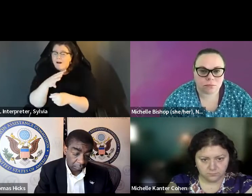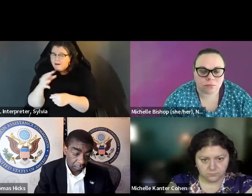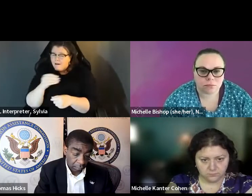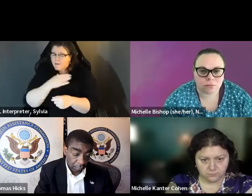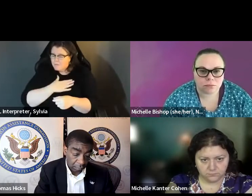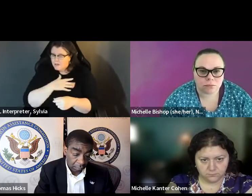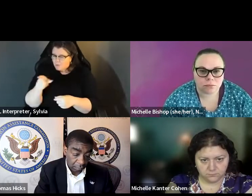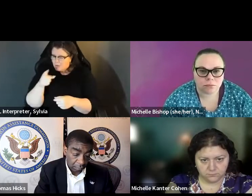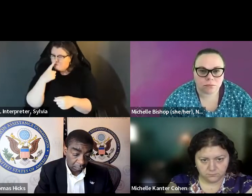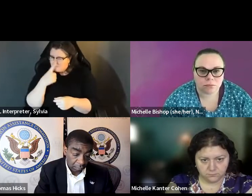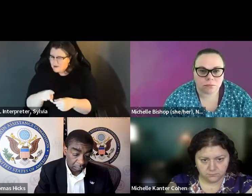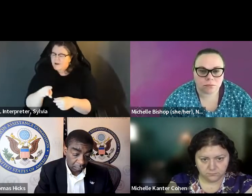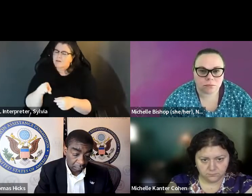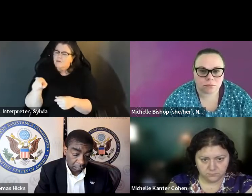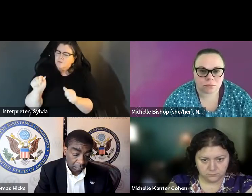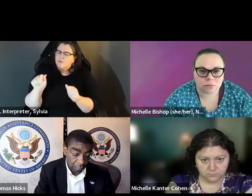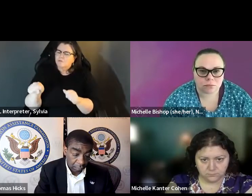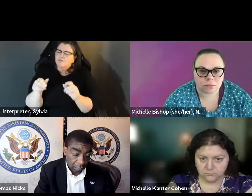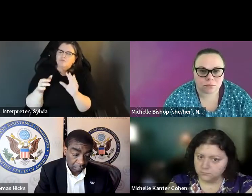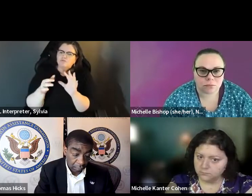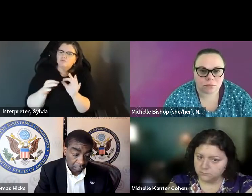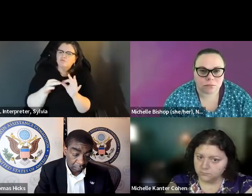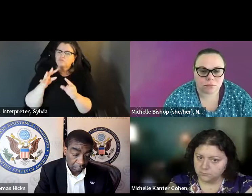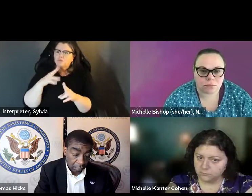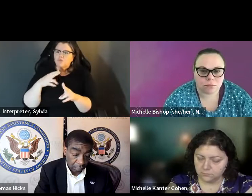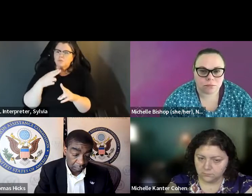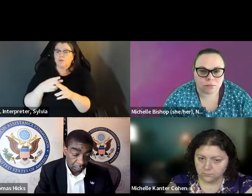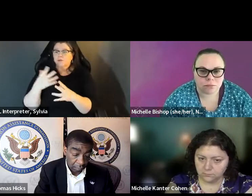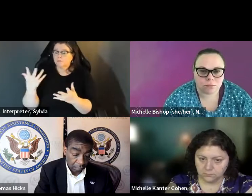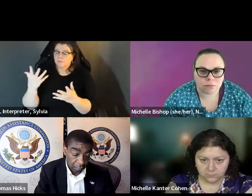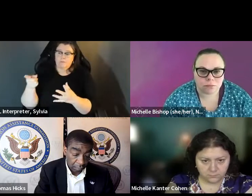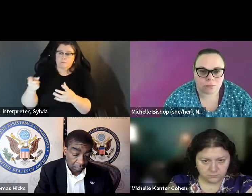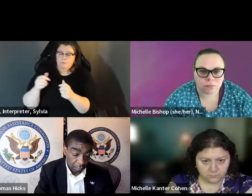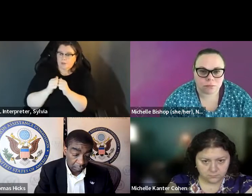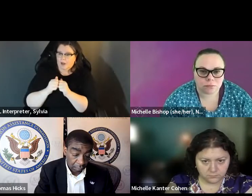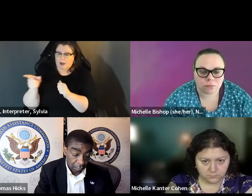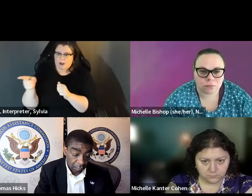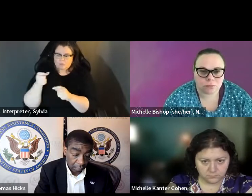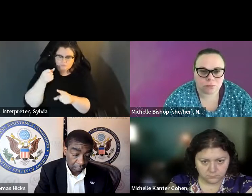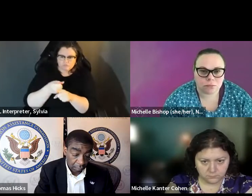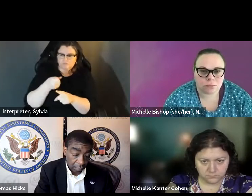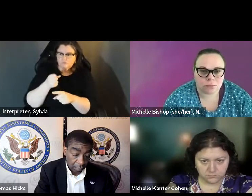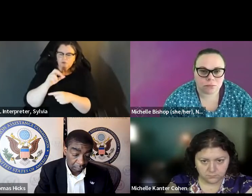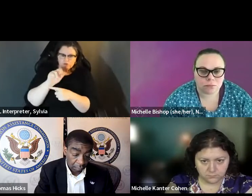Law. If not, I was going to move and ask Doug to talk to us about the data. Can you tell us what some of the trends you've seen, and the you've been able to draw about the disability community and voting and and as you're talking about that could you please. talking about that, could you please add in any information and tell us about the intersections of race,